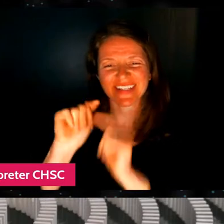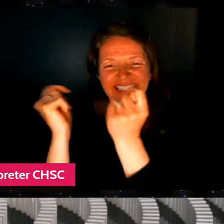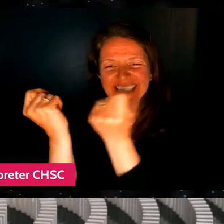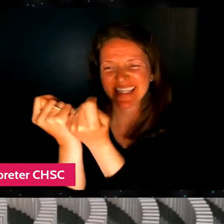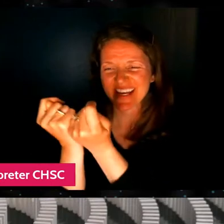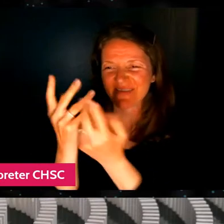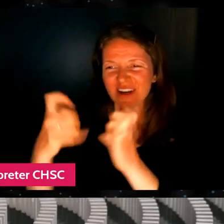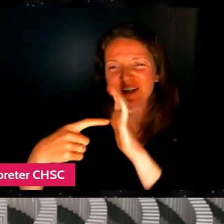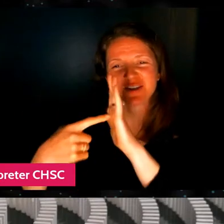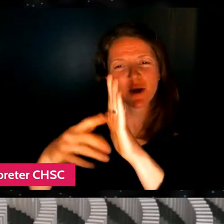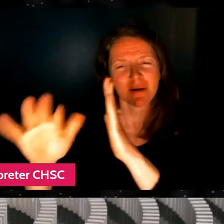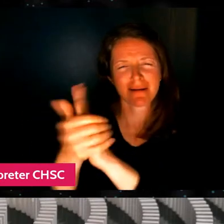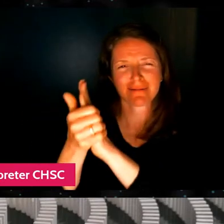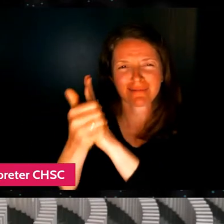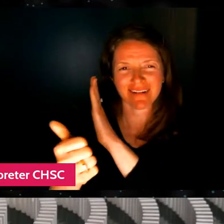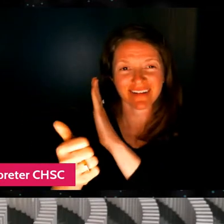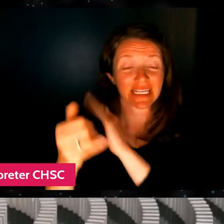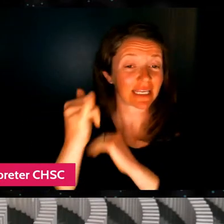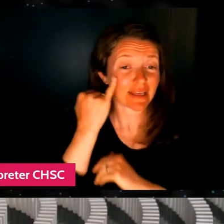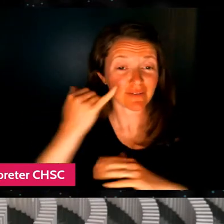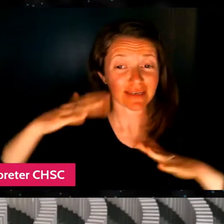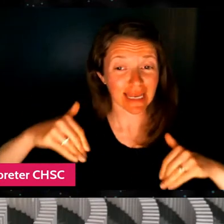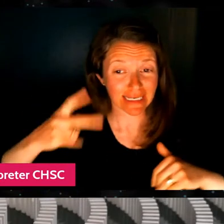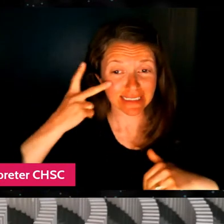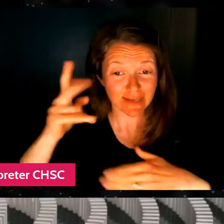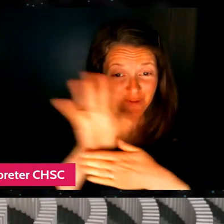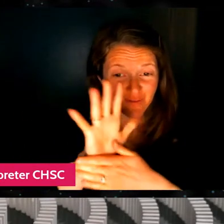in case you haven't seen the documentary. So let's check this out.